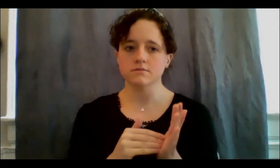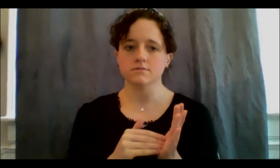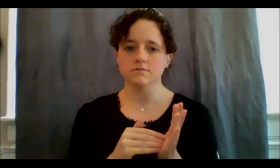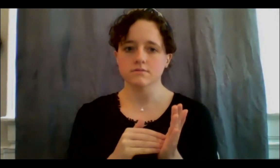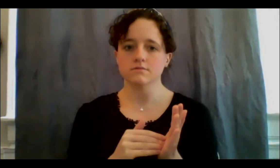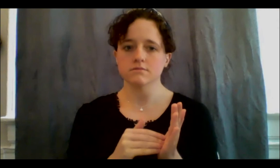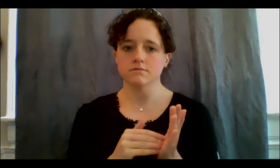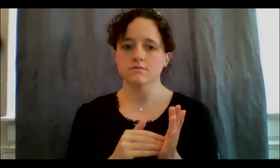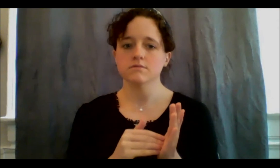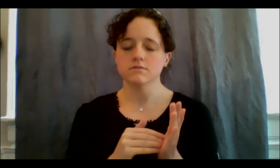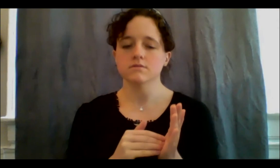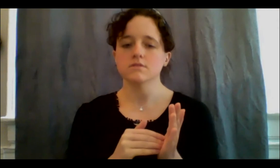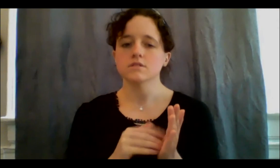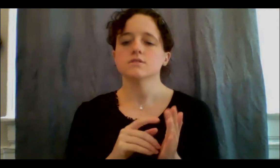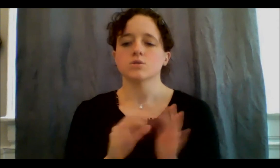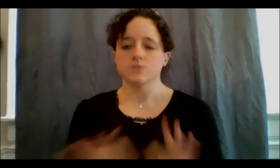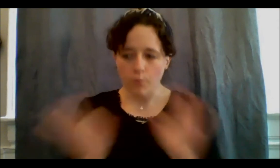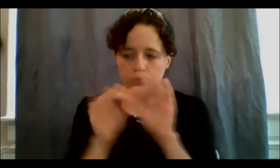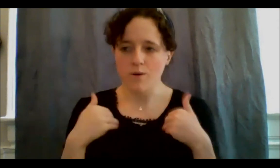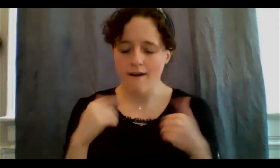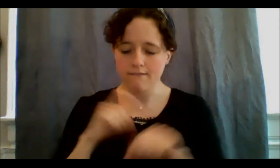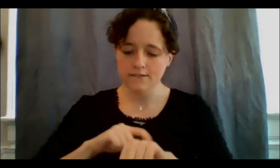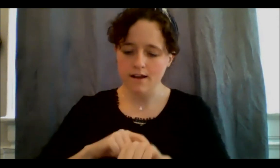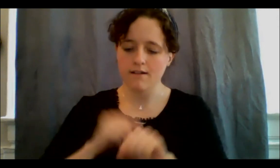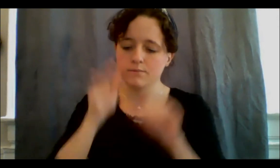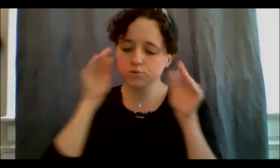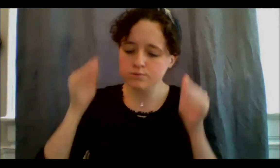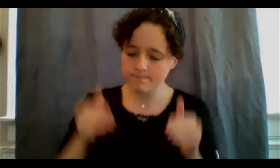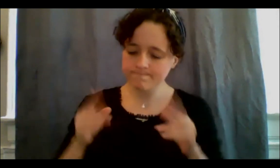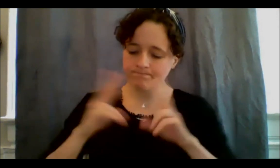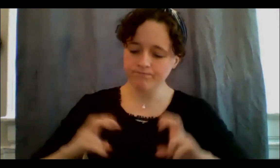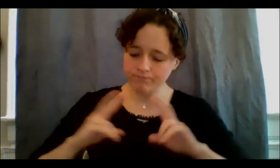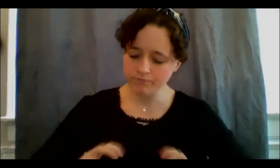inward and figure out how different things are serving me, and how I should